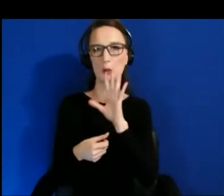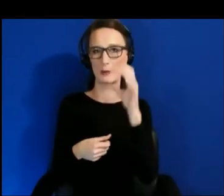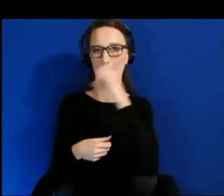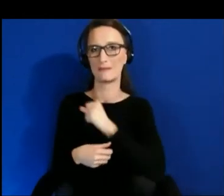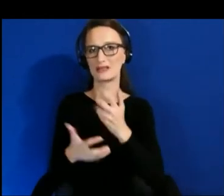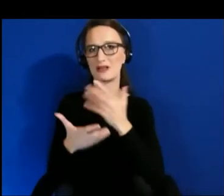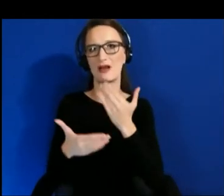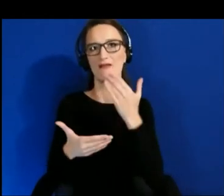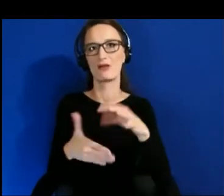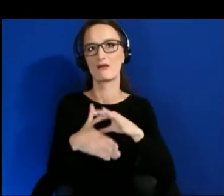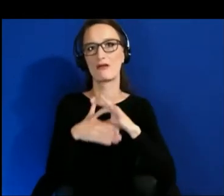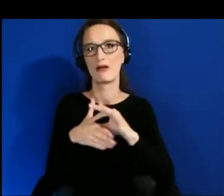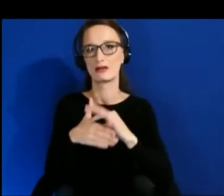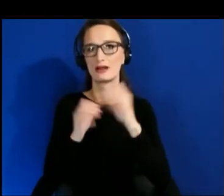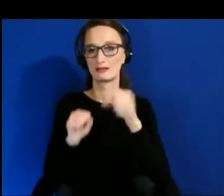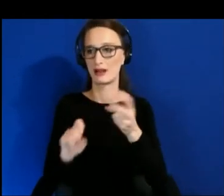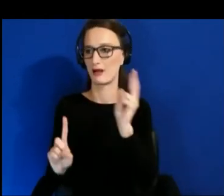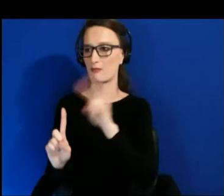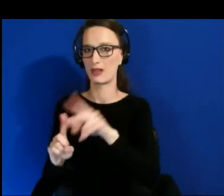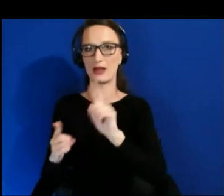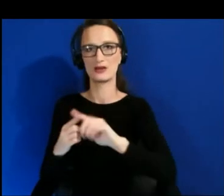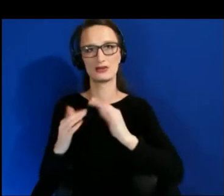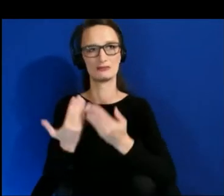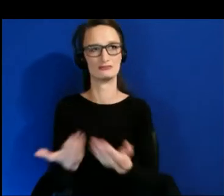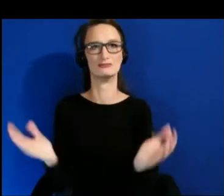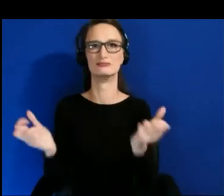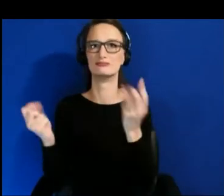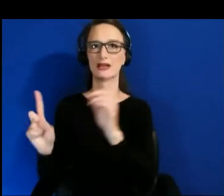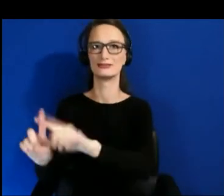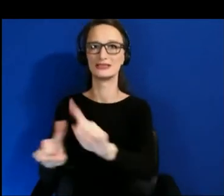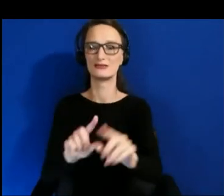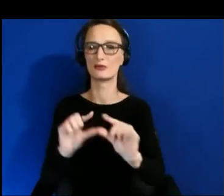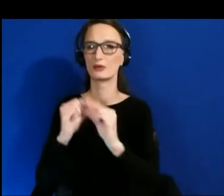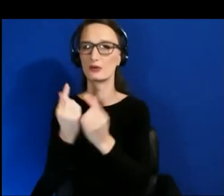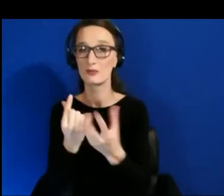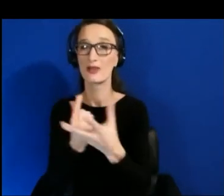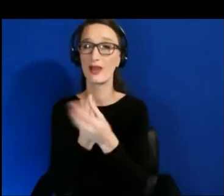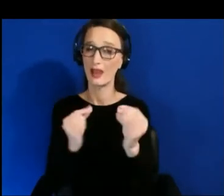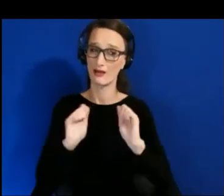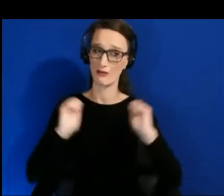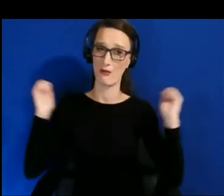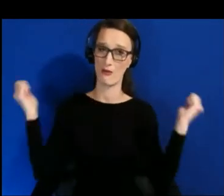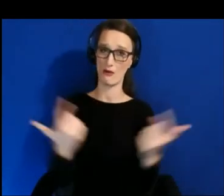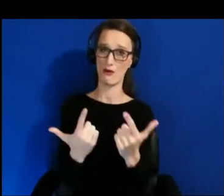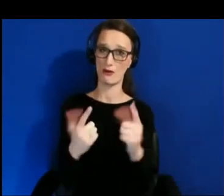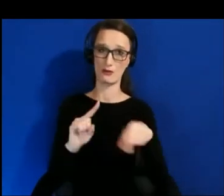under represented groups as well as to the masses and when I mean diversity, I also mean